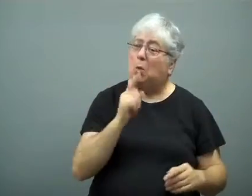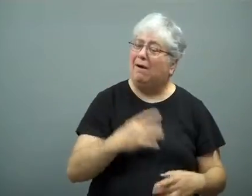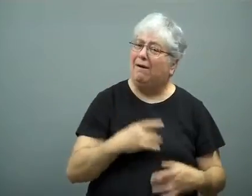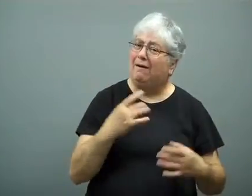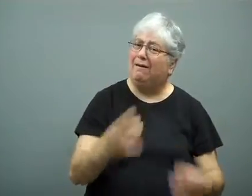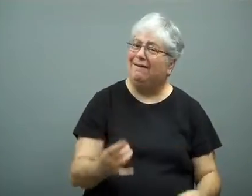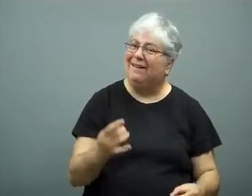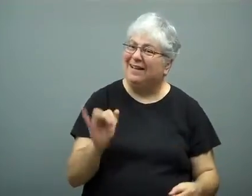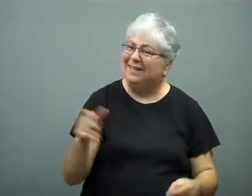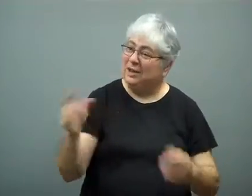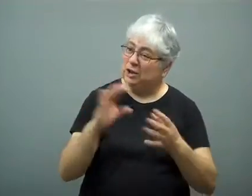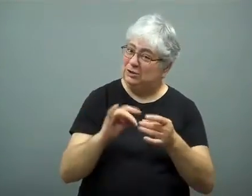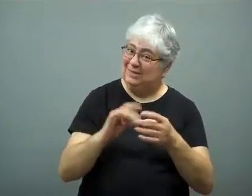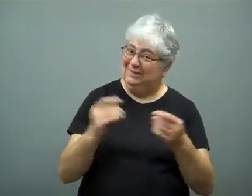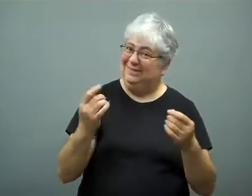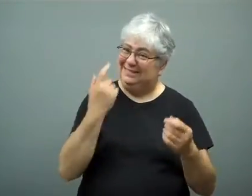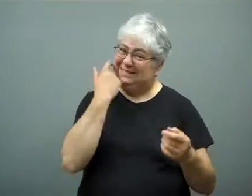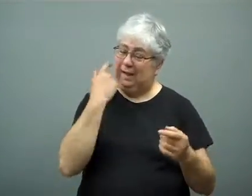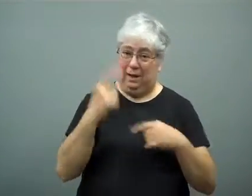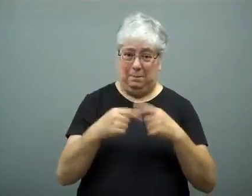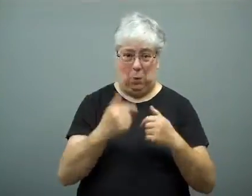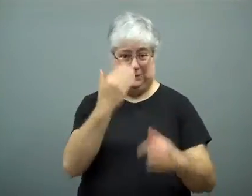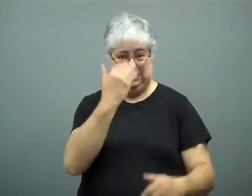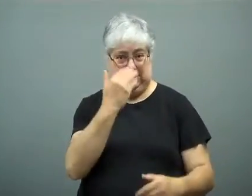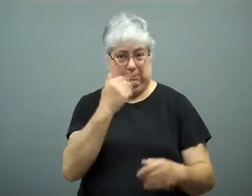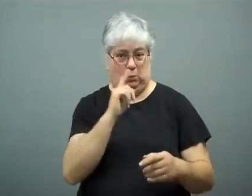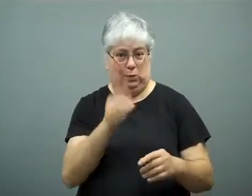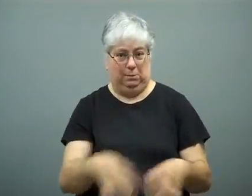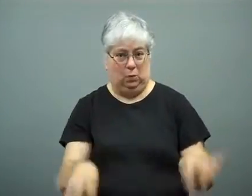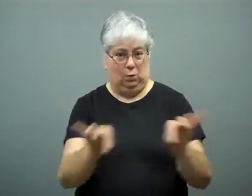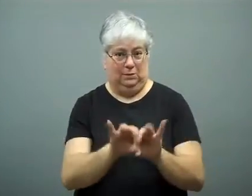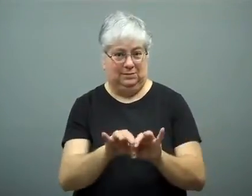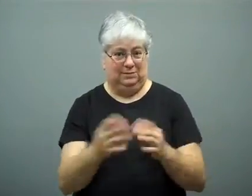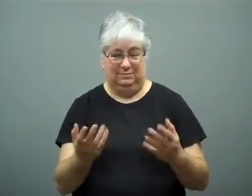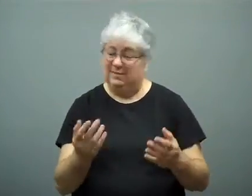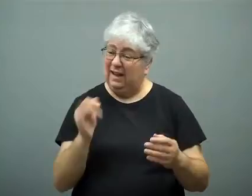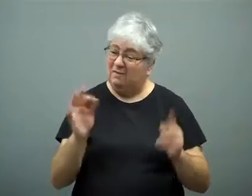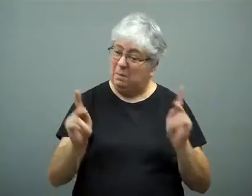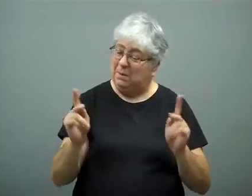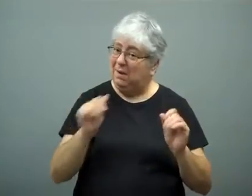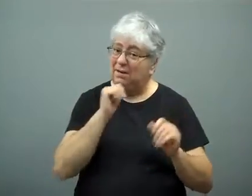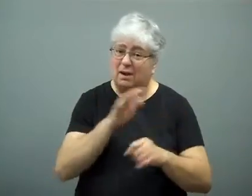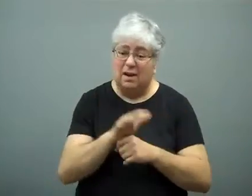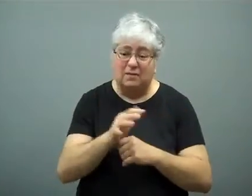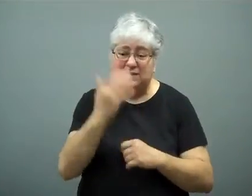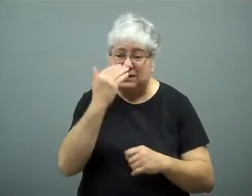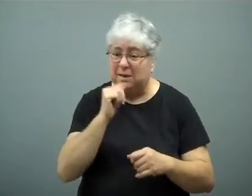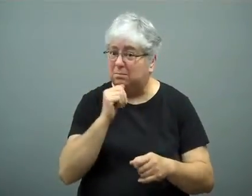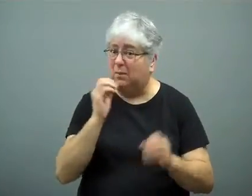It's interesting how the trial brought out how important sleep is.